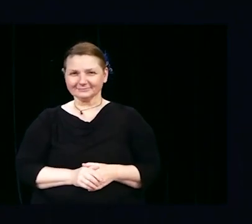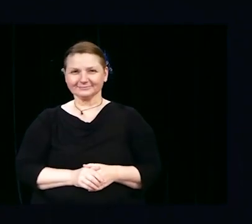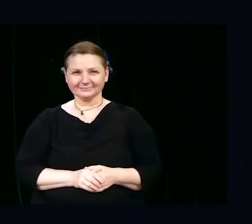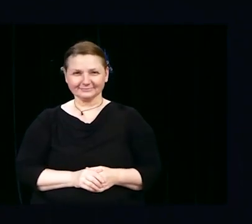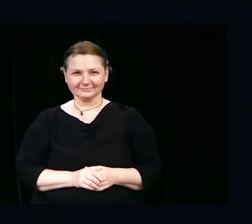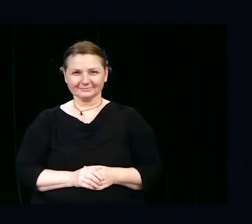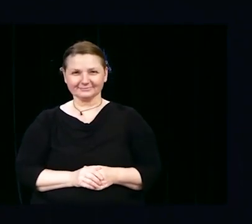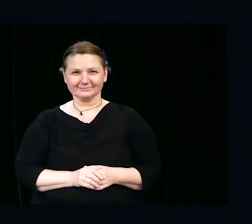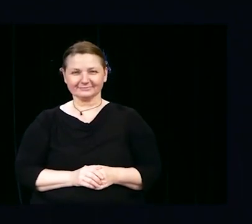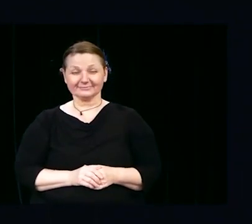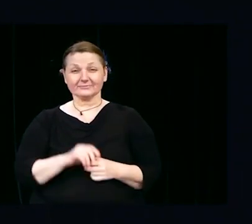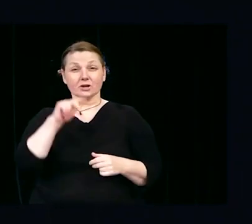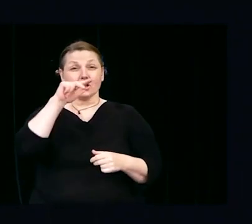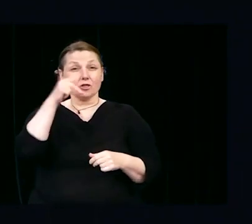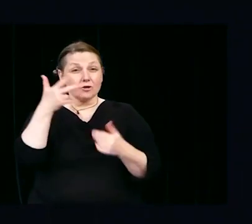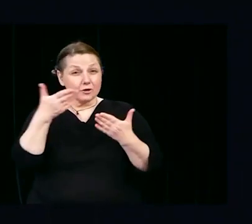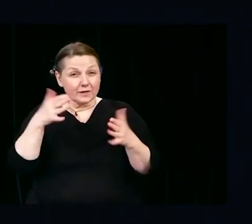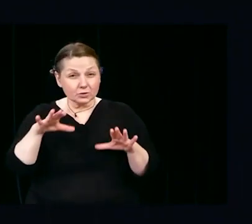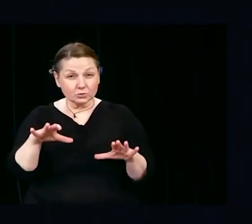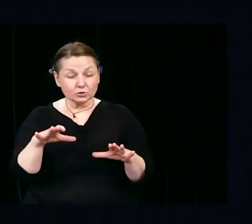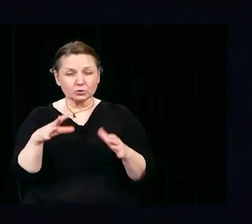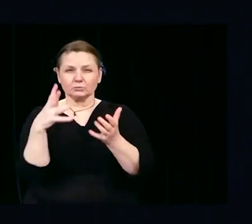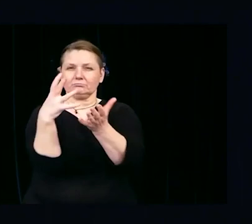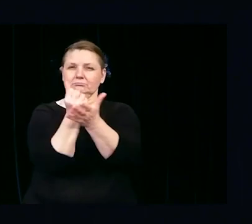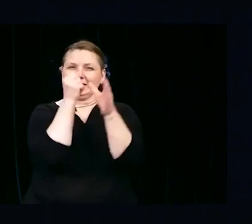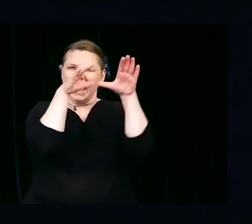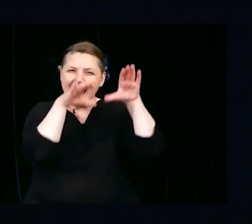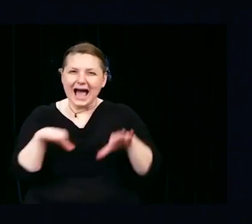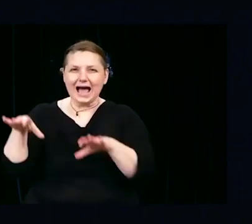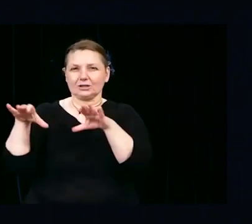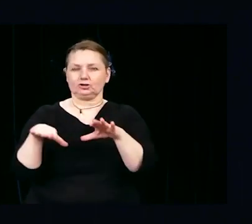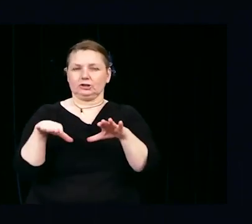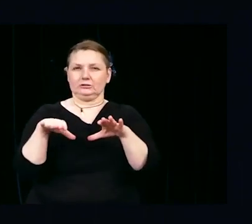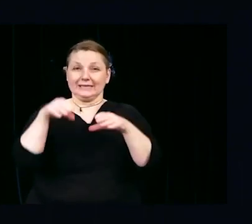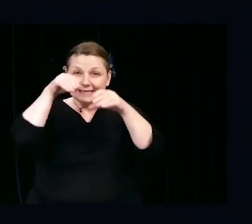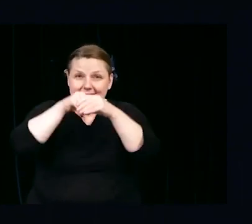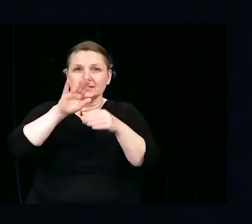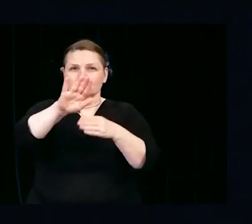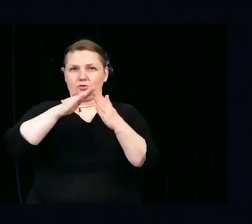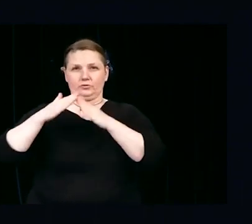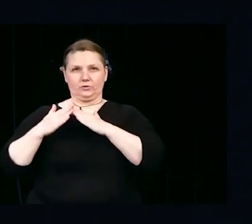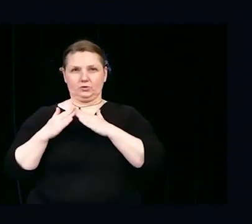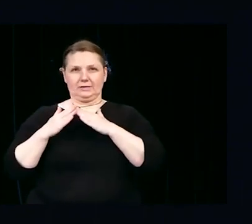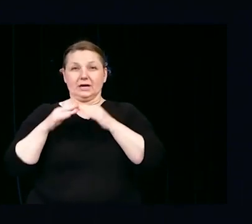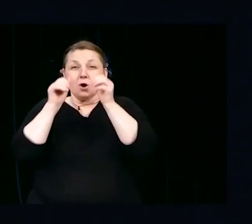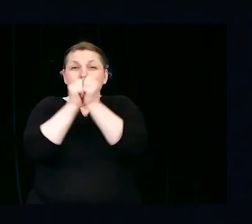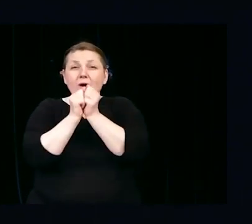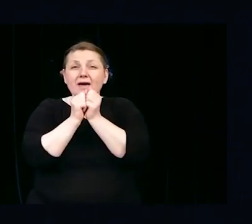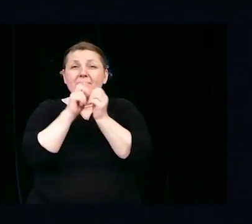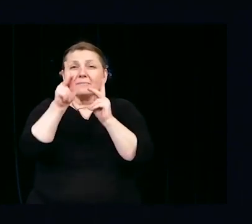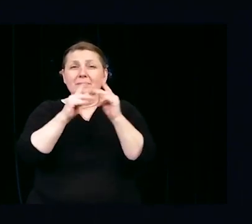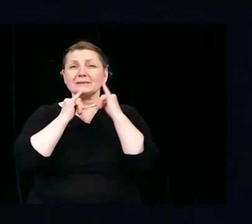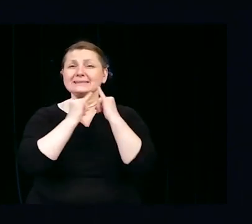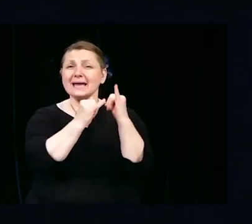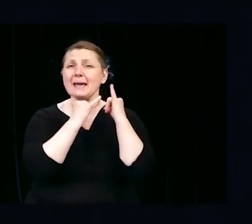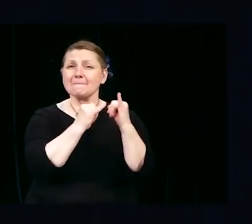Third, take action in your community with with your people by focusing on your areas of strength.